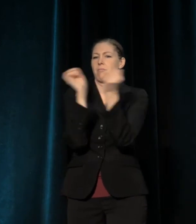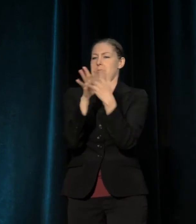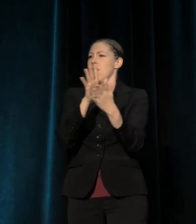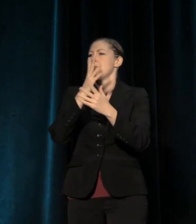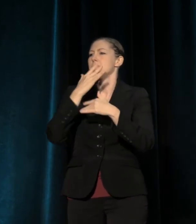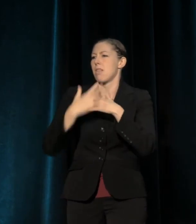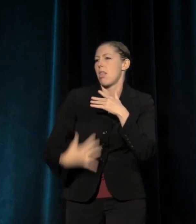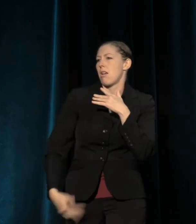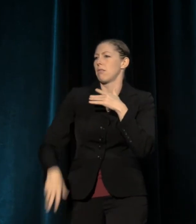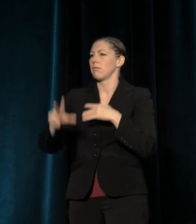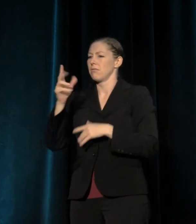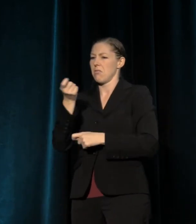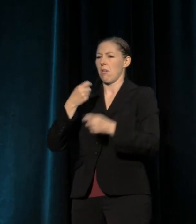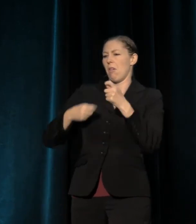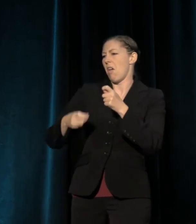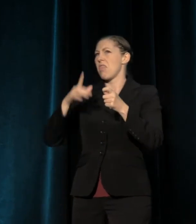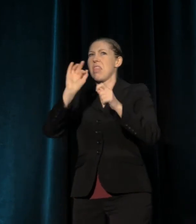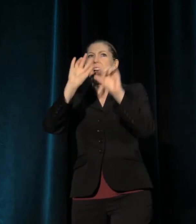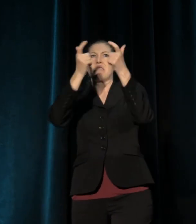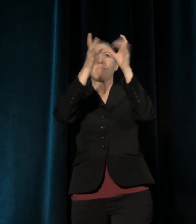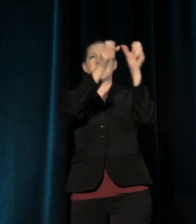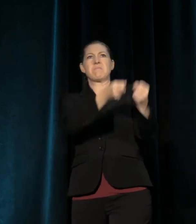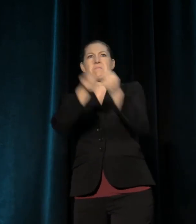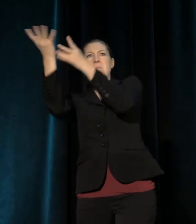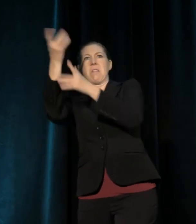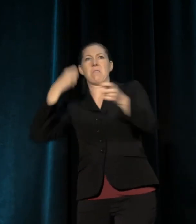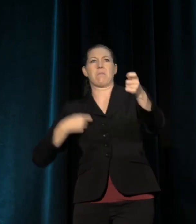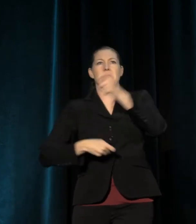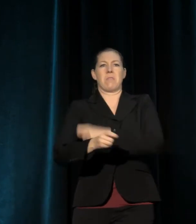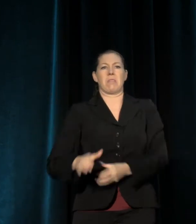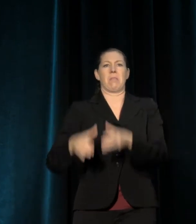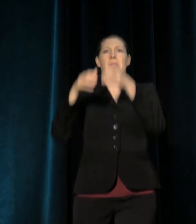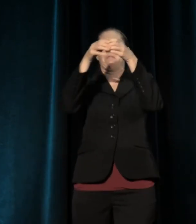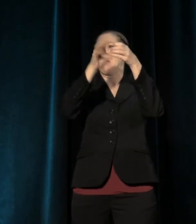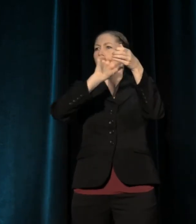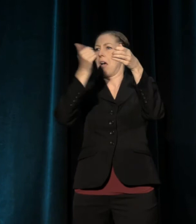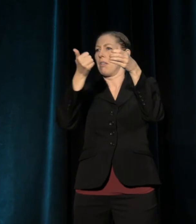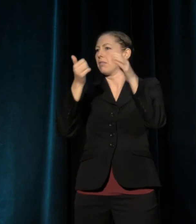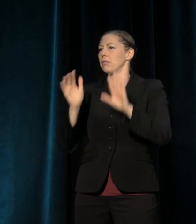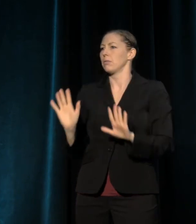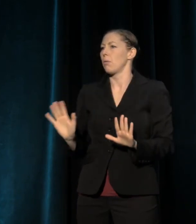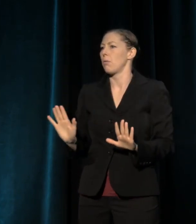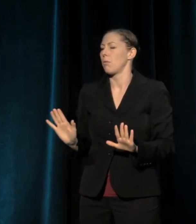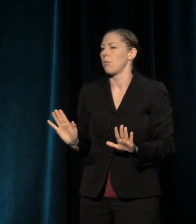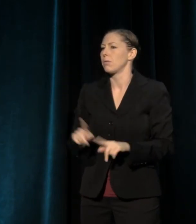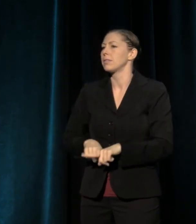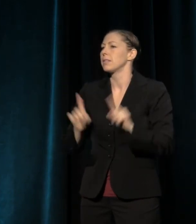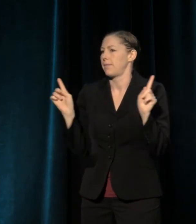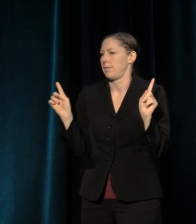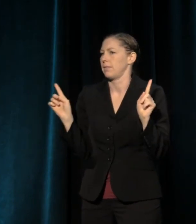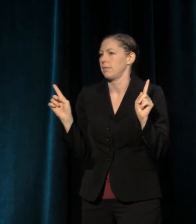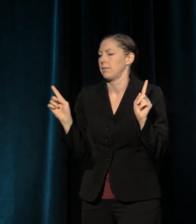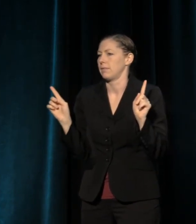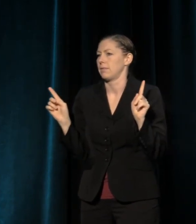where we replace one group in charge with another group in charge, but as she put it, the next revolution might be better thought of as,